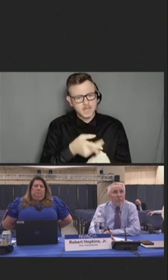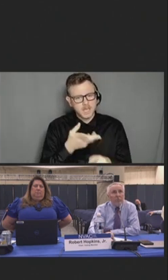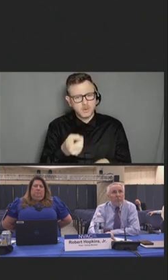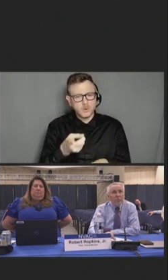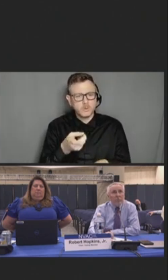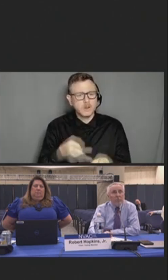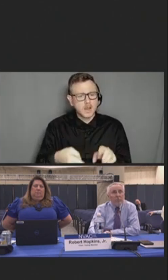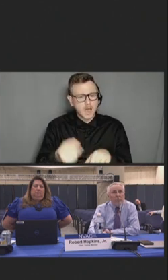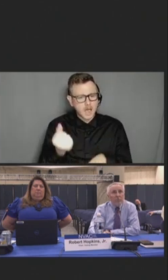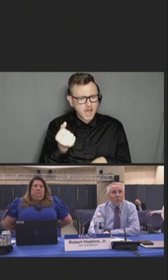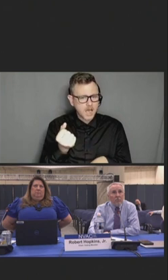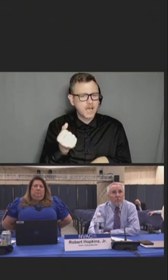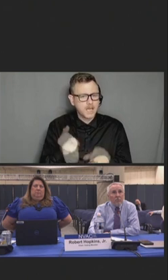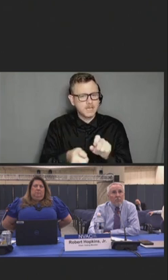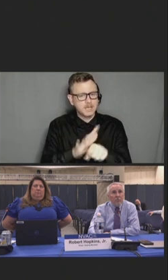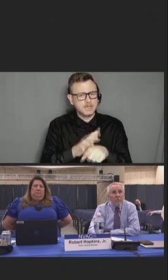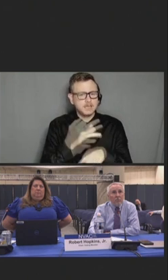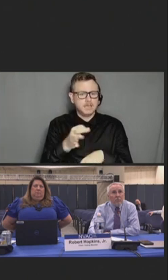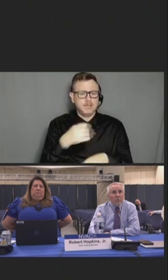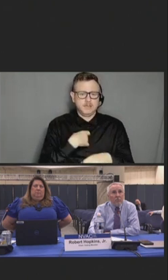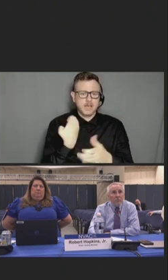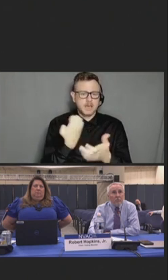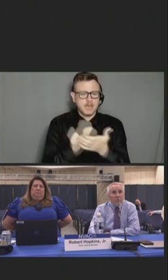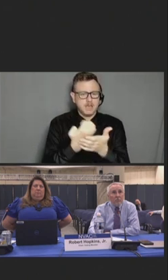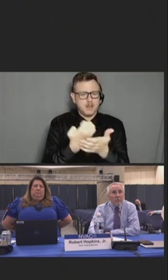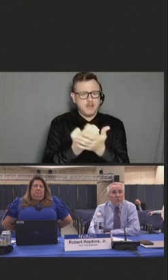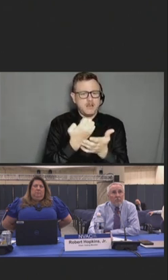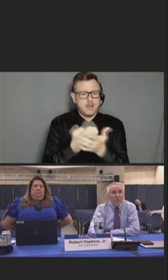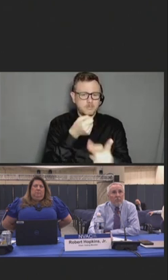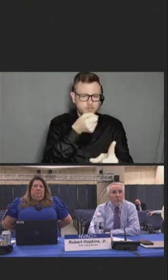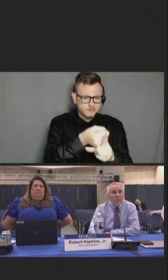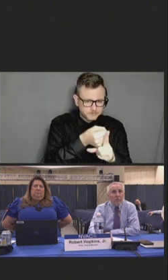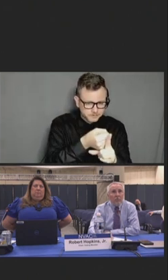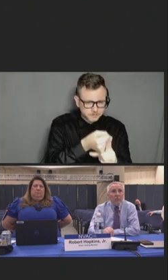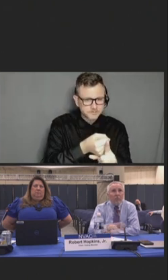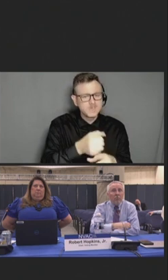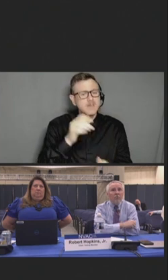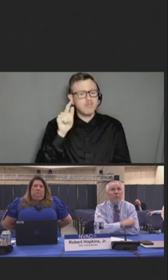compensating the victim, and they were less likely to support legal consequences for the